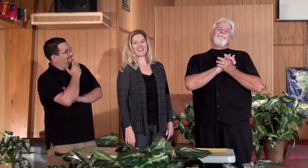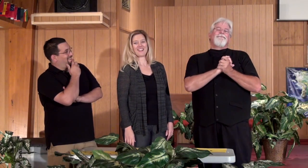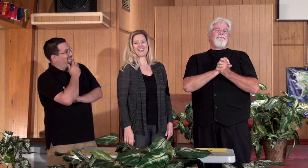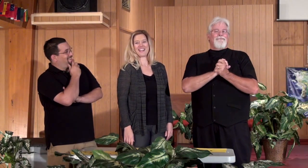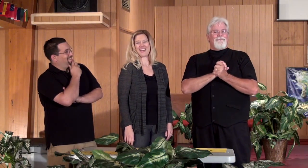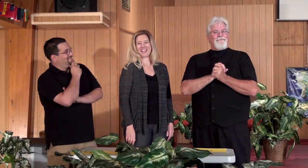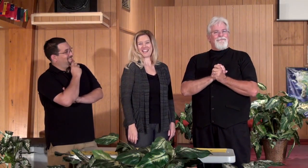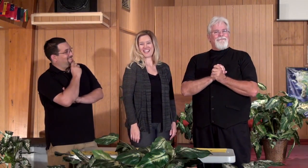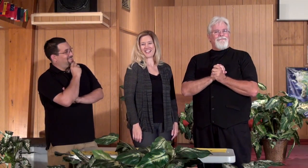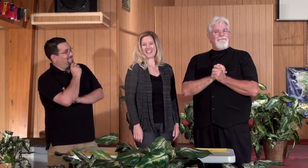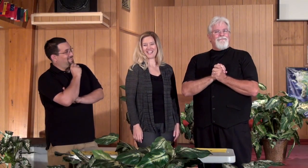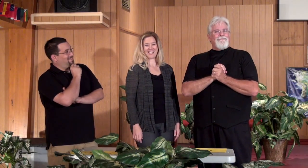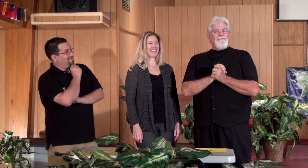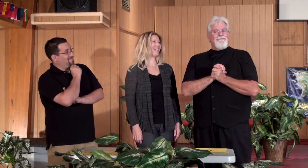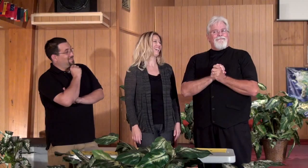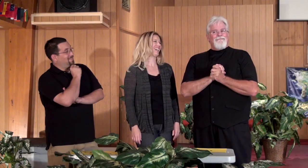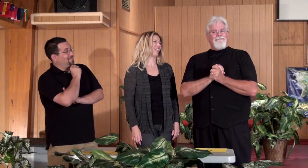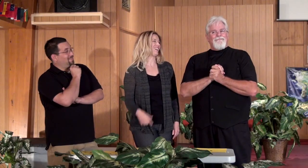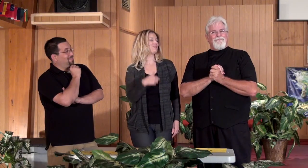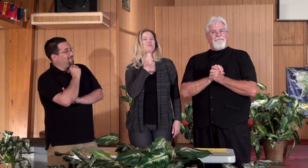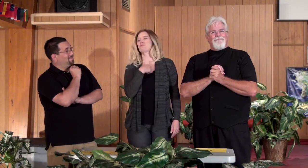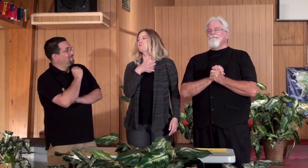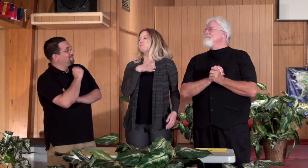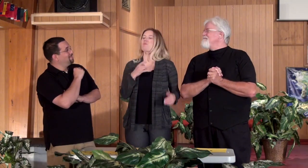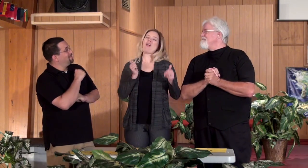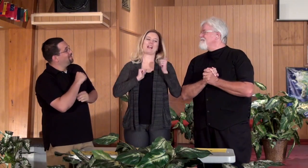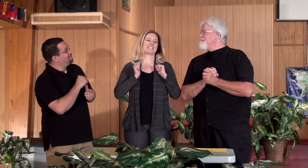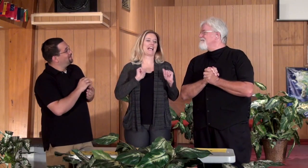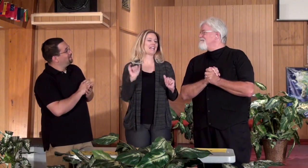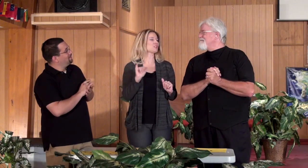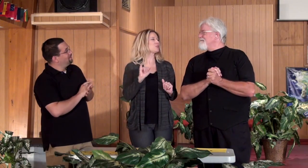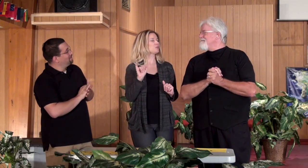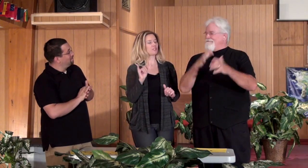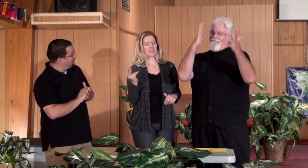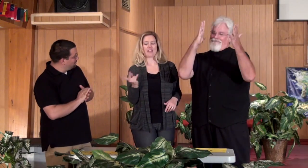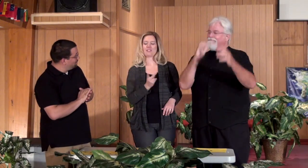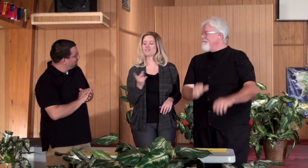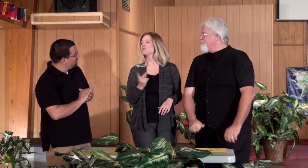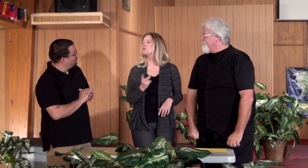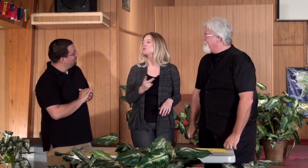haha Candice: Well I enjoy acting too, just like